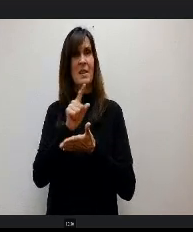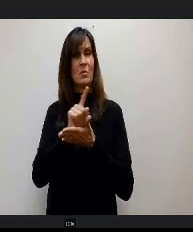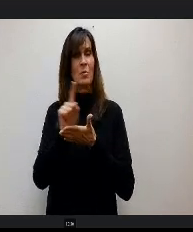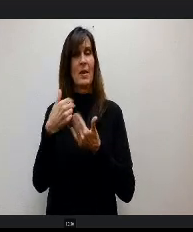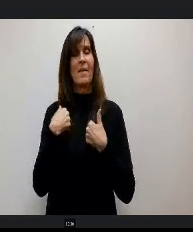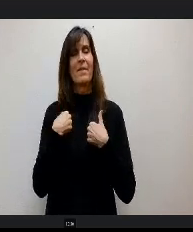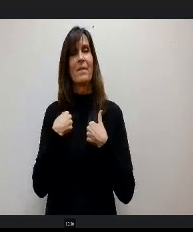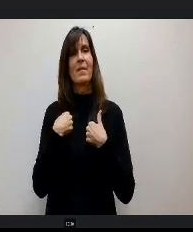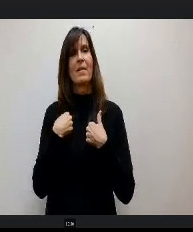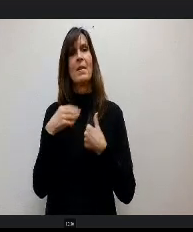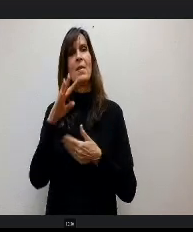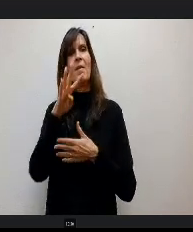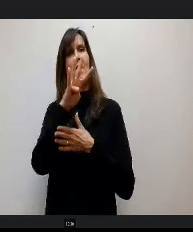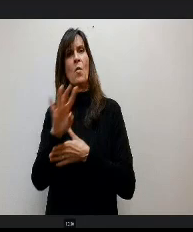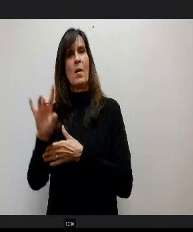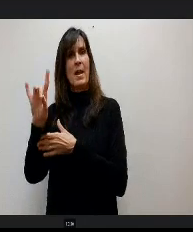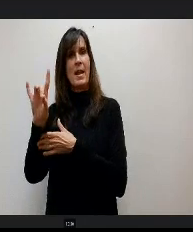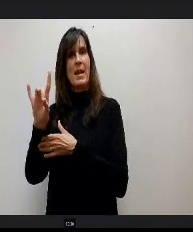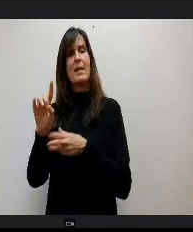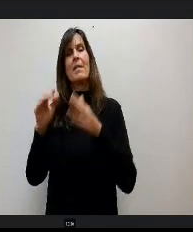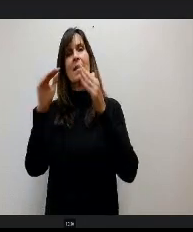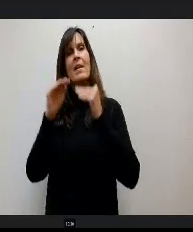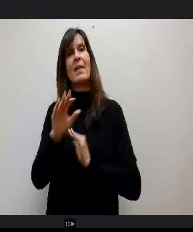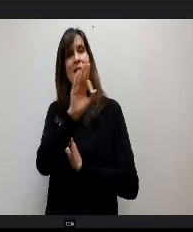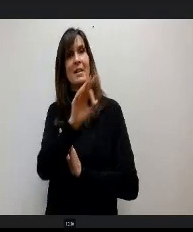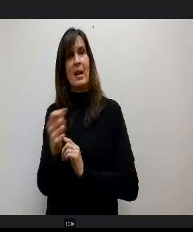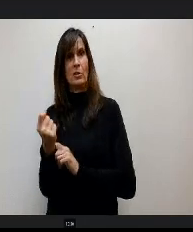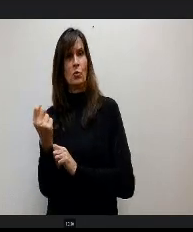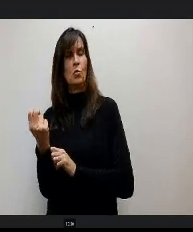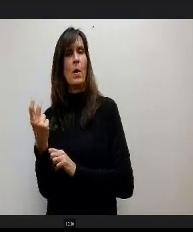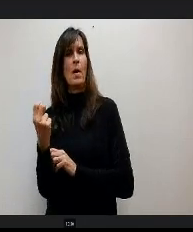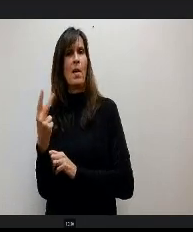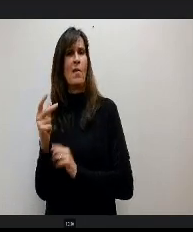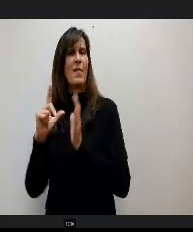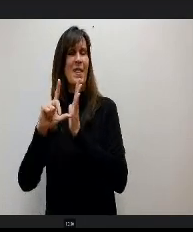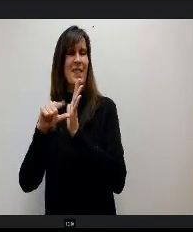Our 4/8 and our 912 are gonna be performing later and all that. I won't steal their Thunder and let them tell you about that and where that's at.